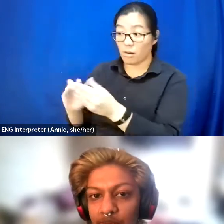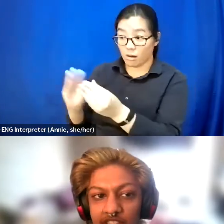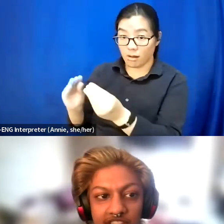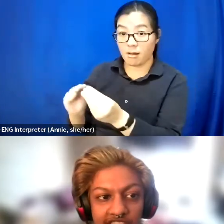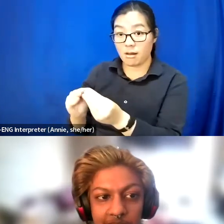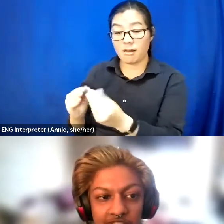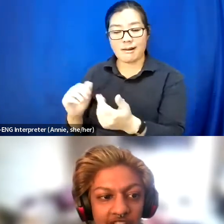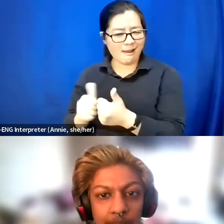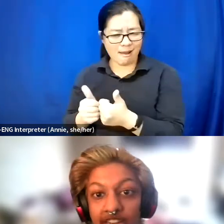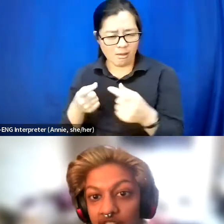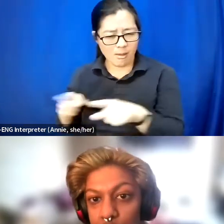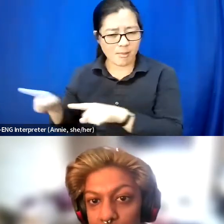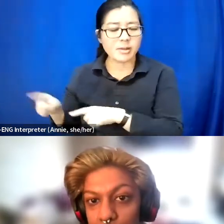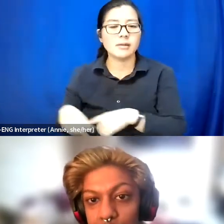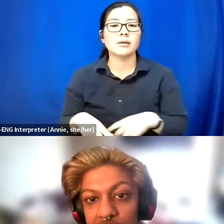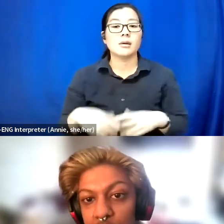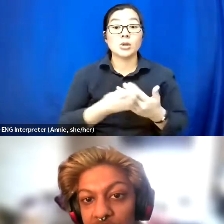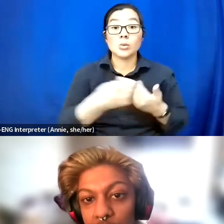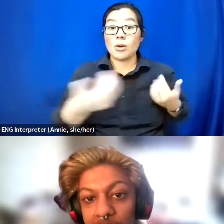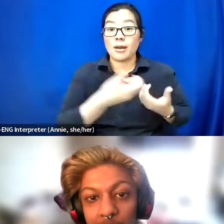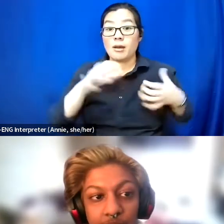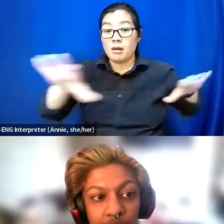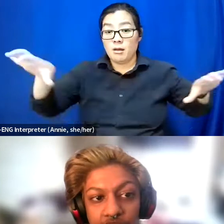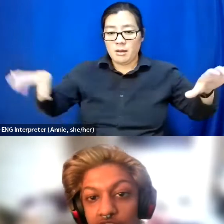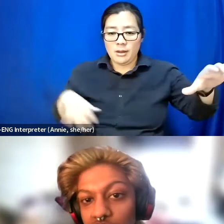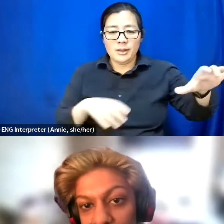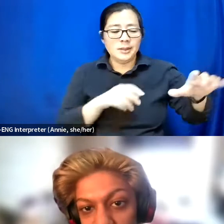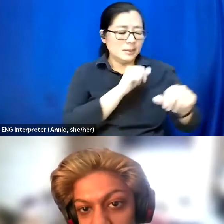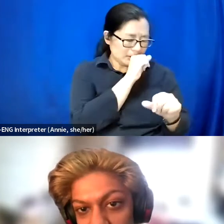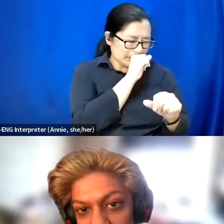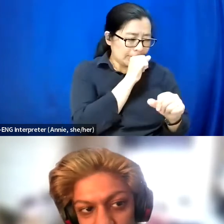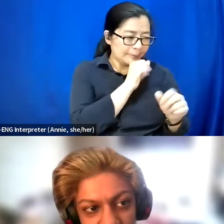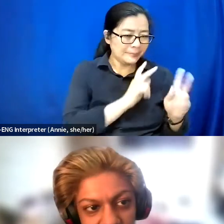where there's breakout rooms for people to talk about their special interests.